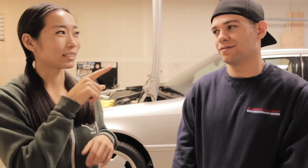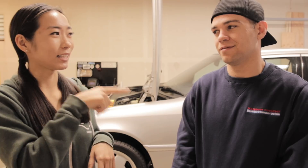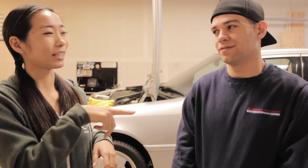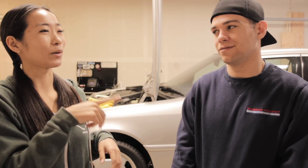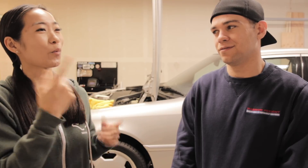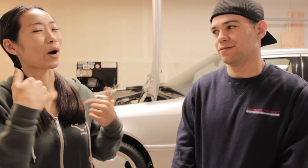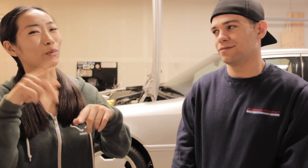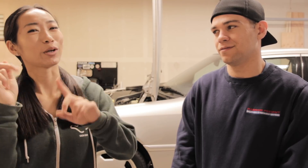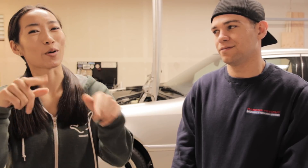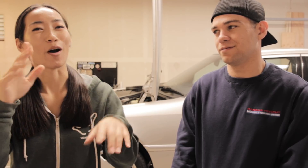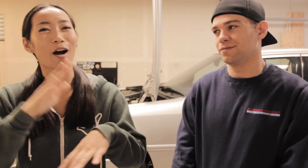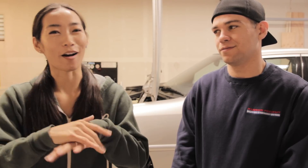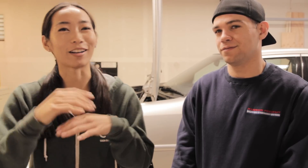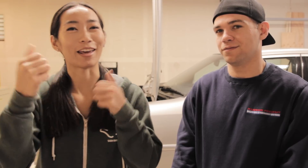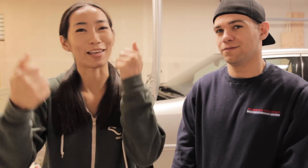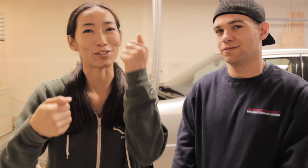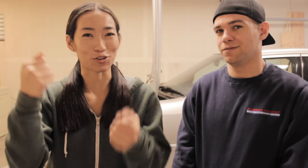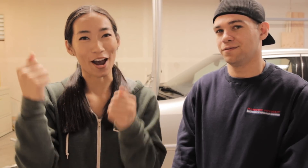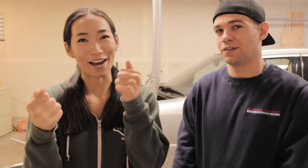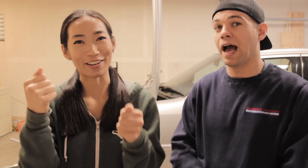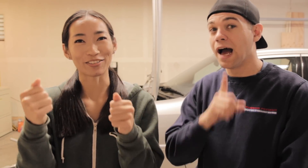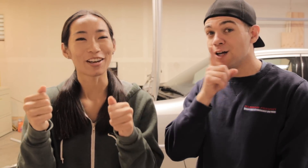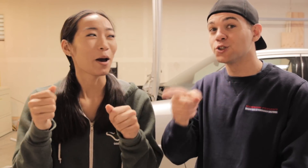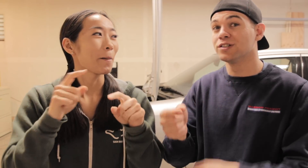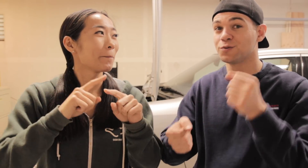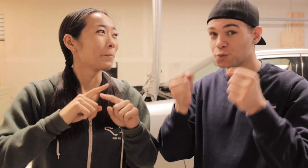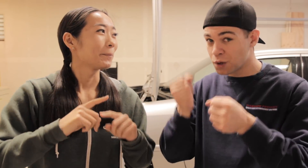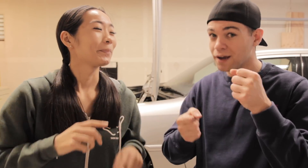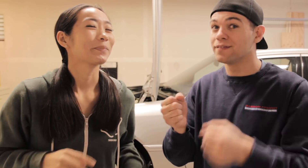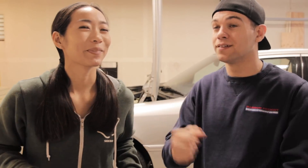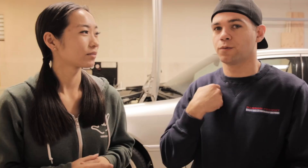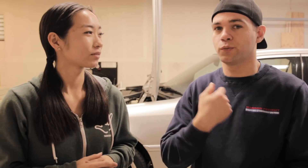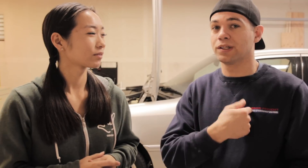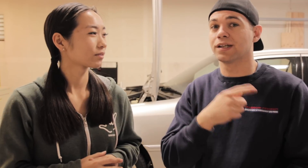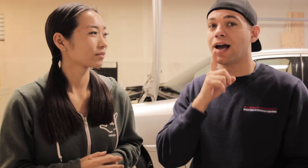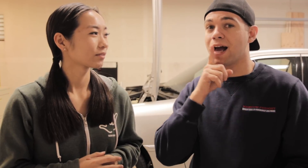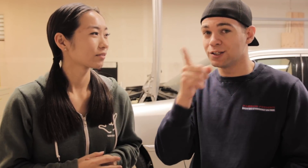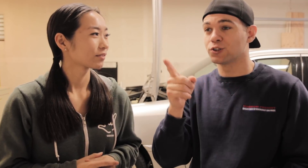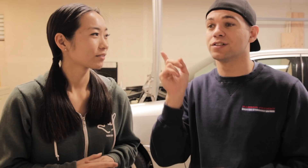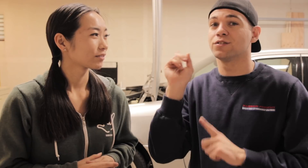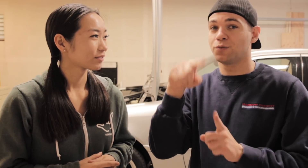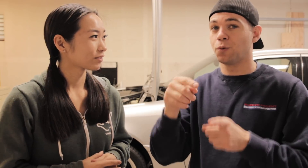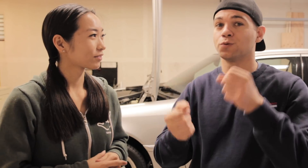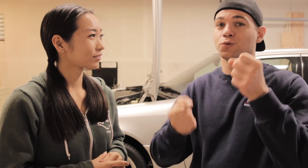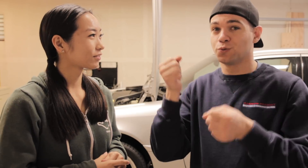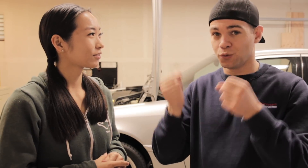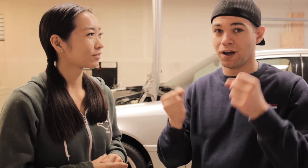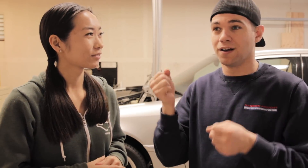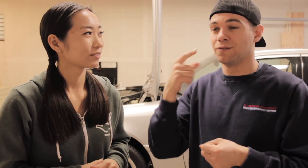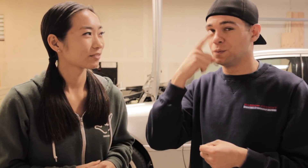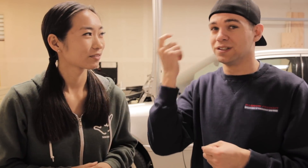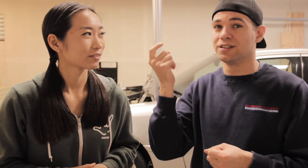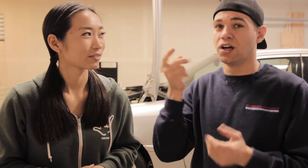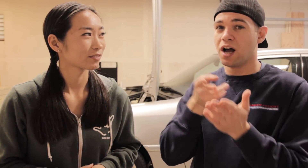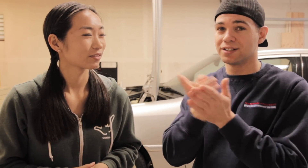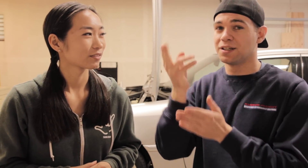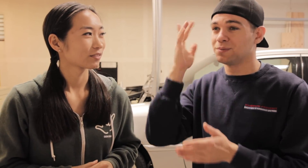asking him while we go on a drive R: Yes actually driving. We are actually gonna drive beacuse honestly